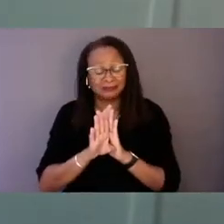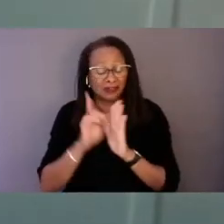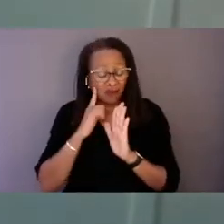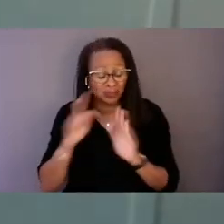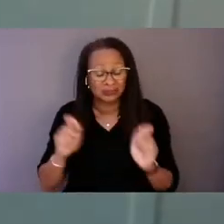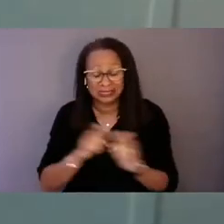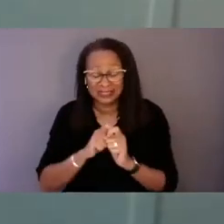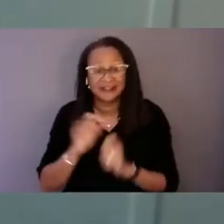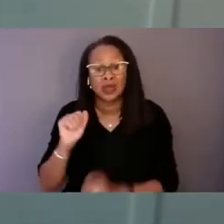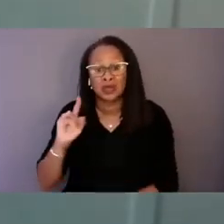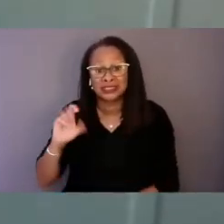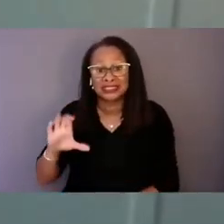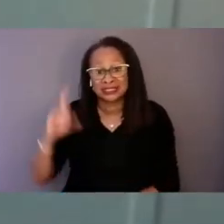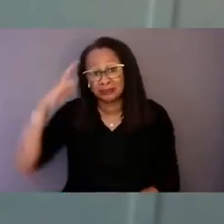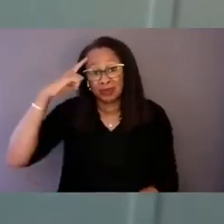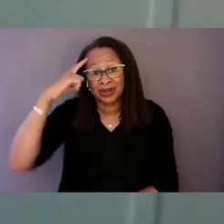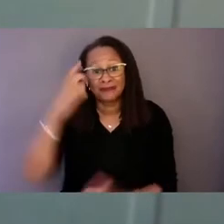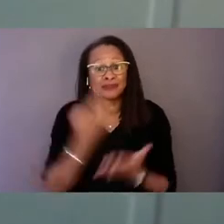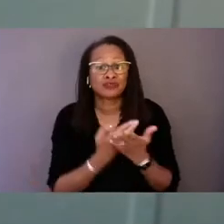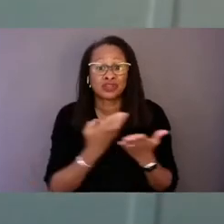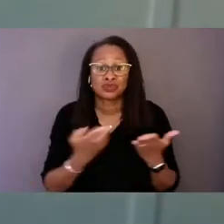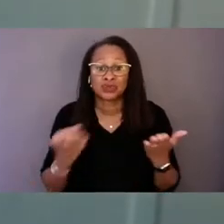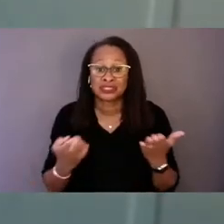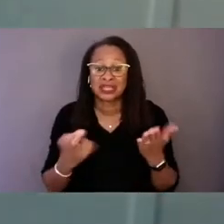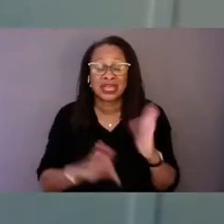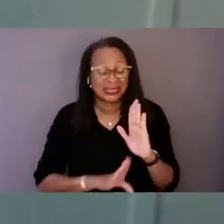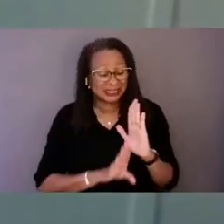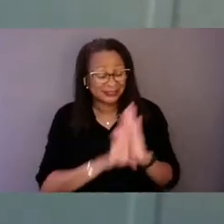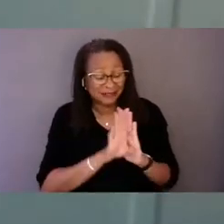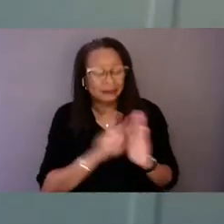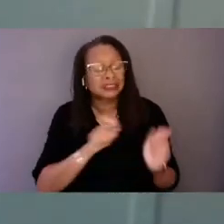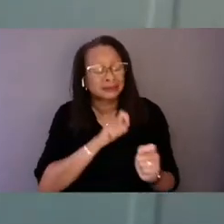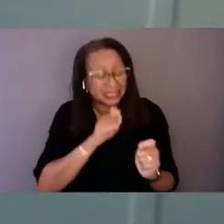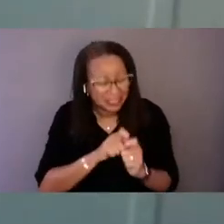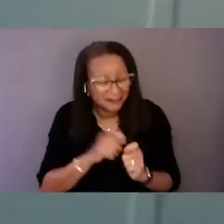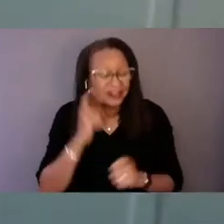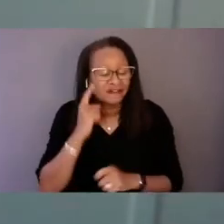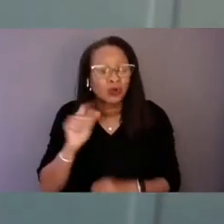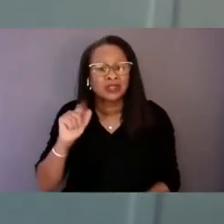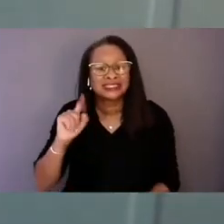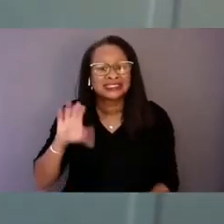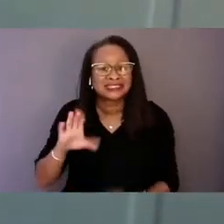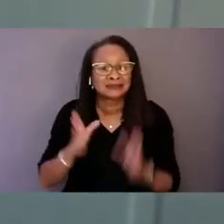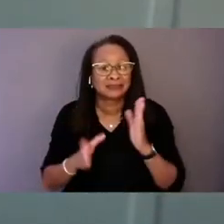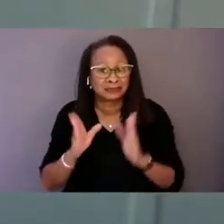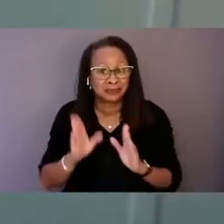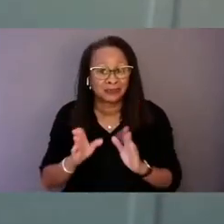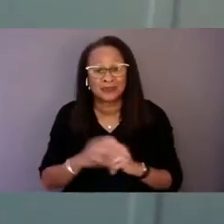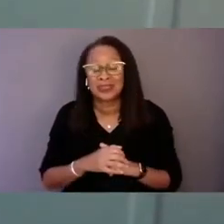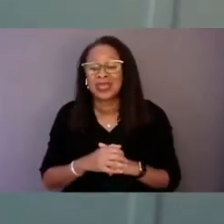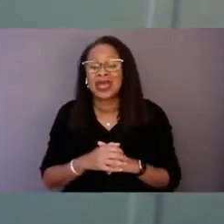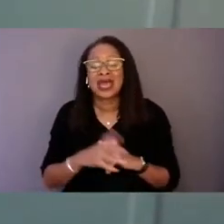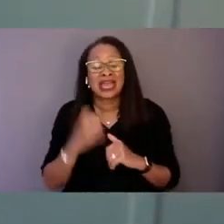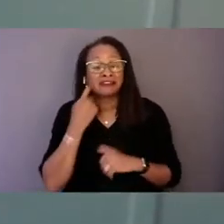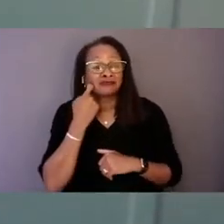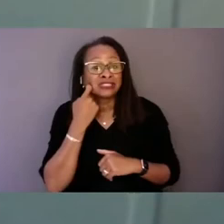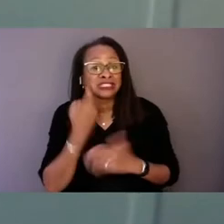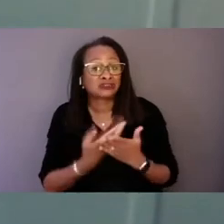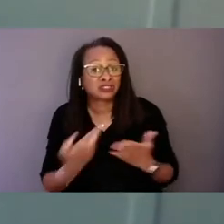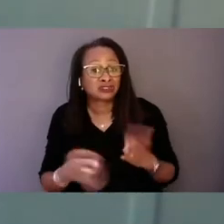resources developed specifically for autistic people, and the latest research findings on unique risk factors